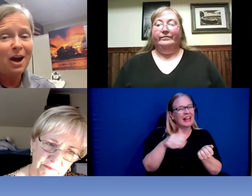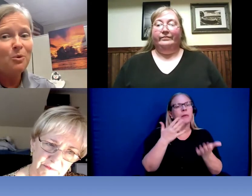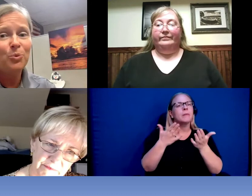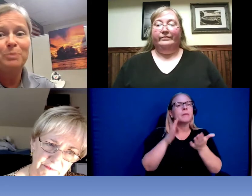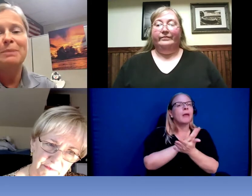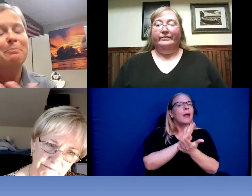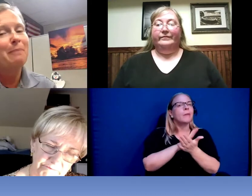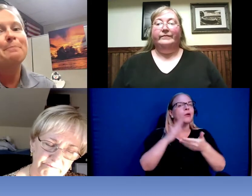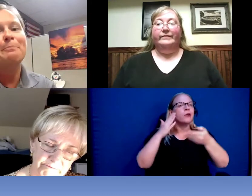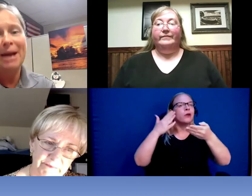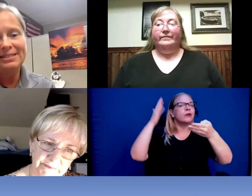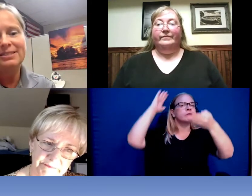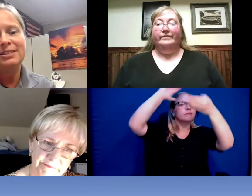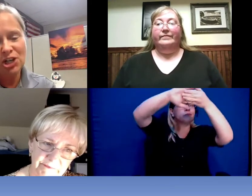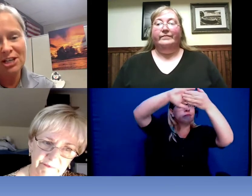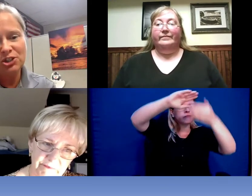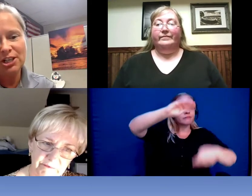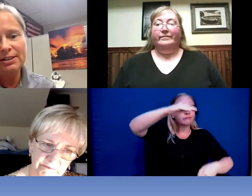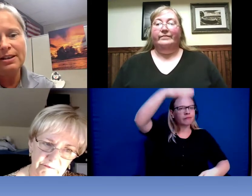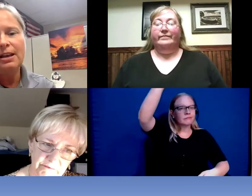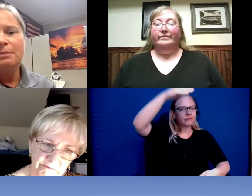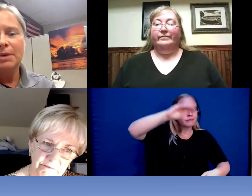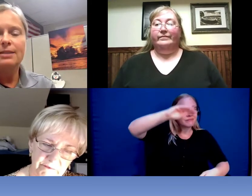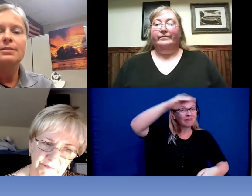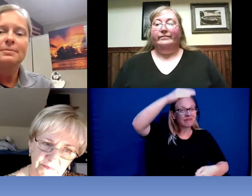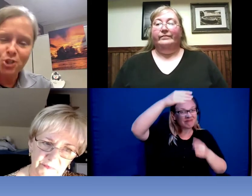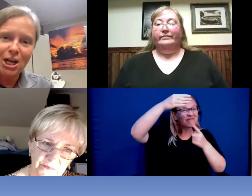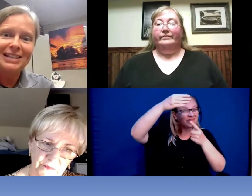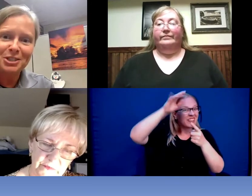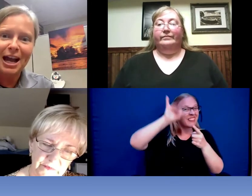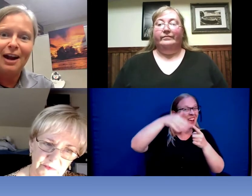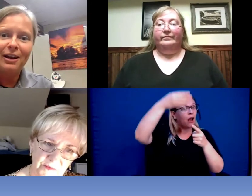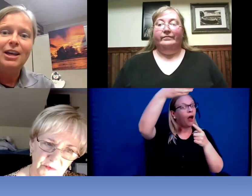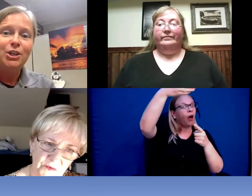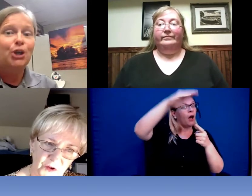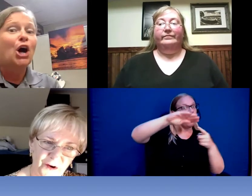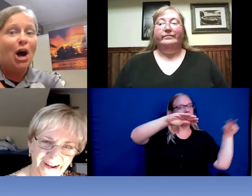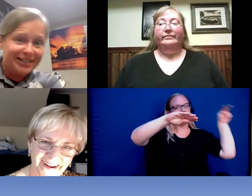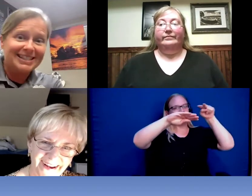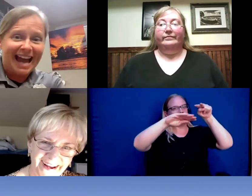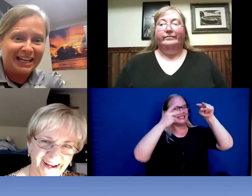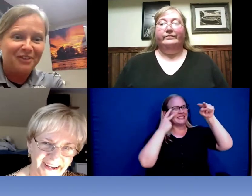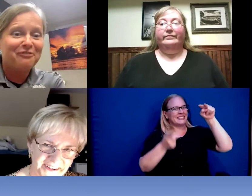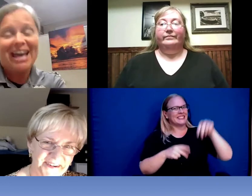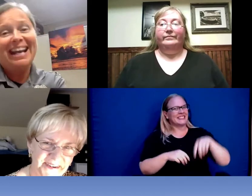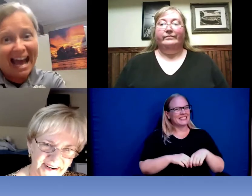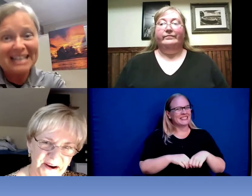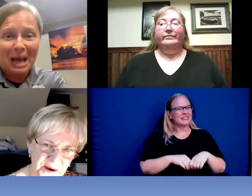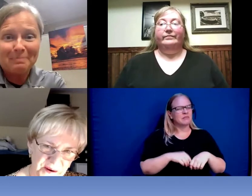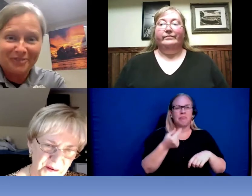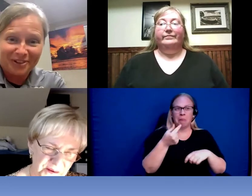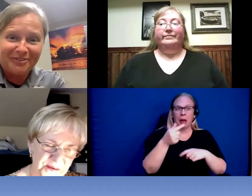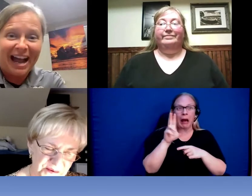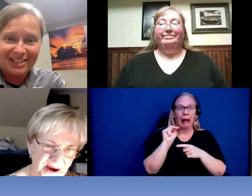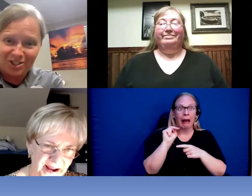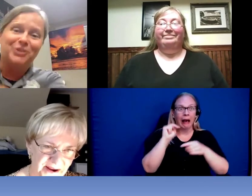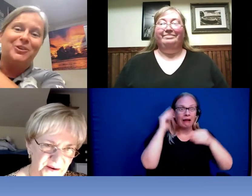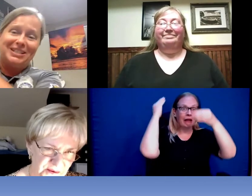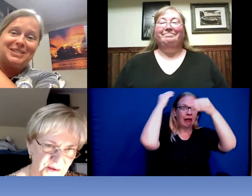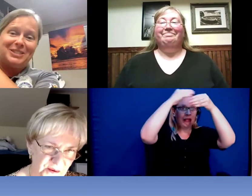is my best suggestion chances are your gun is not going to fit on top of your advisor